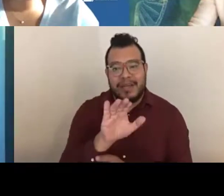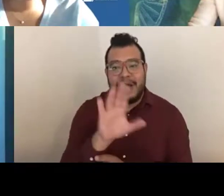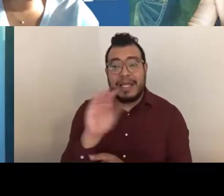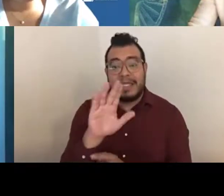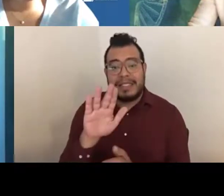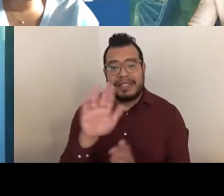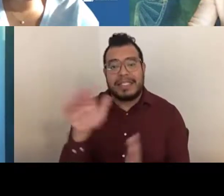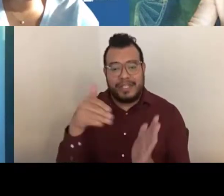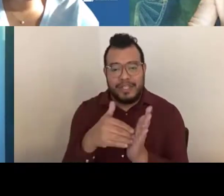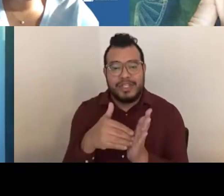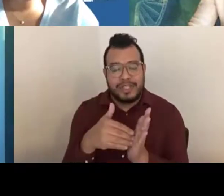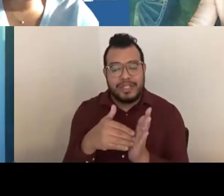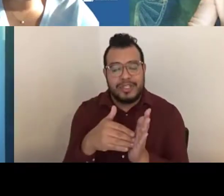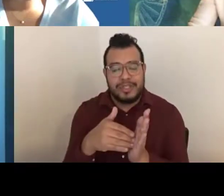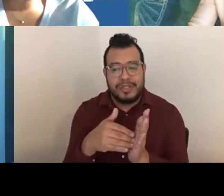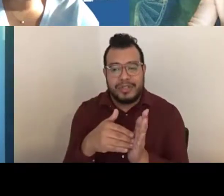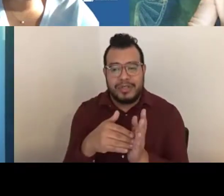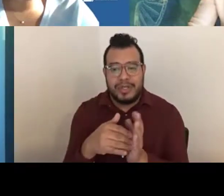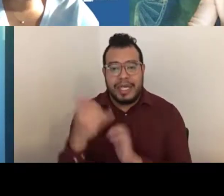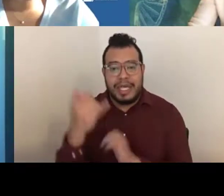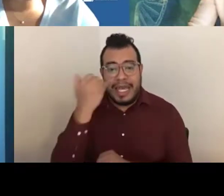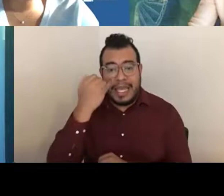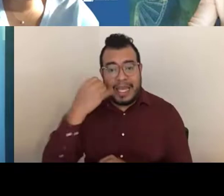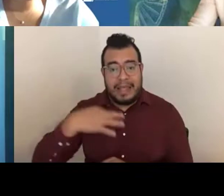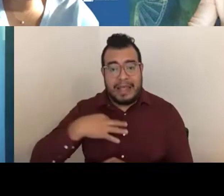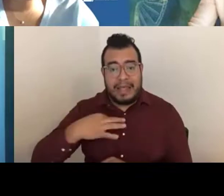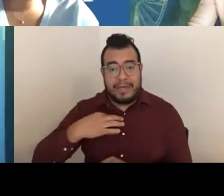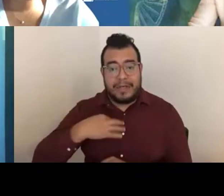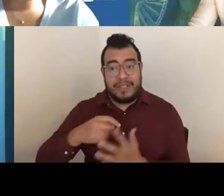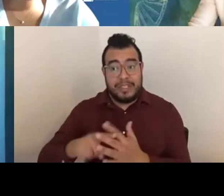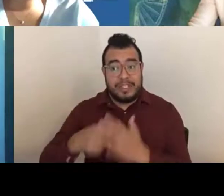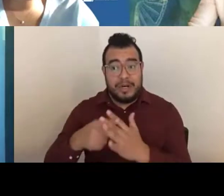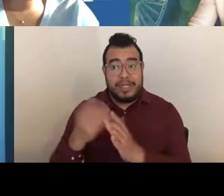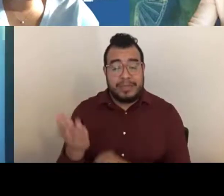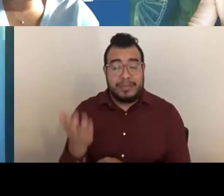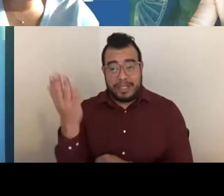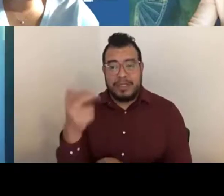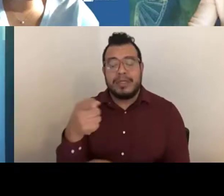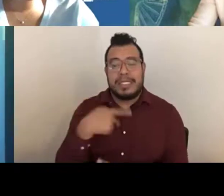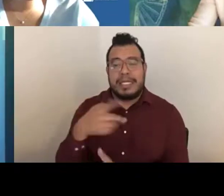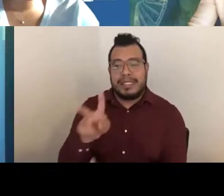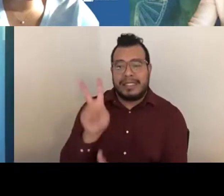when applications are initially submitted to NIH. And they should be able to help them.